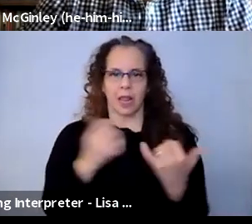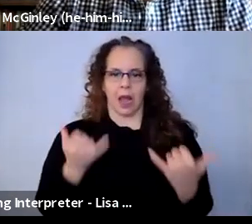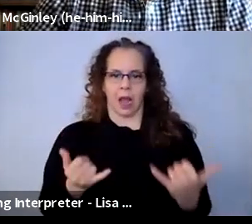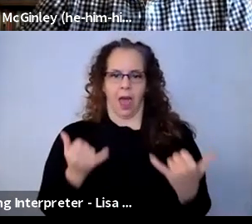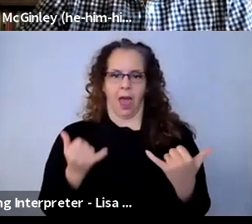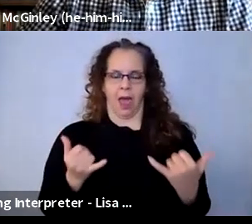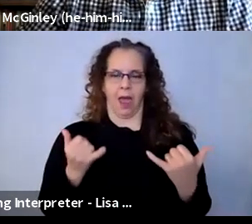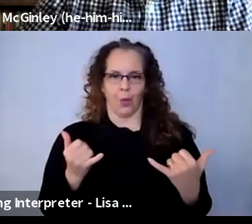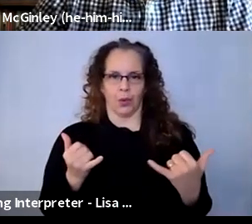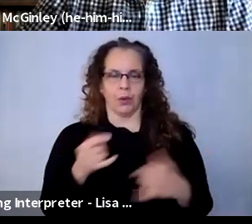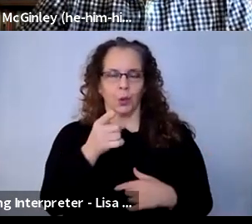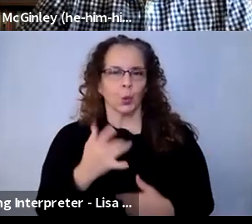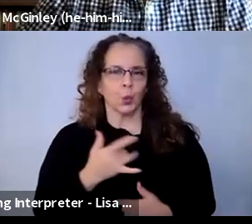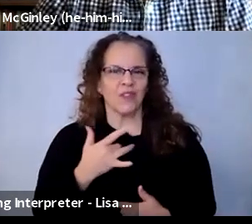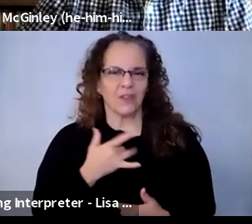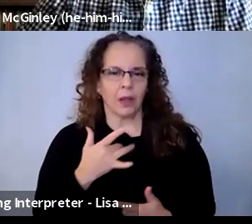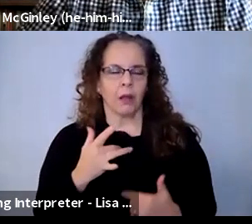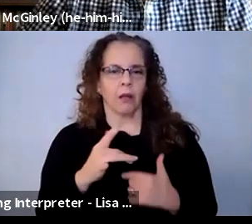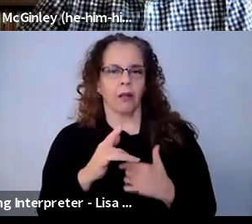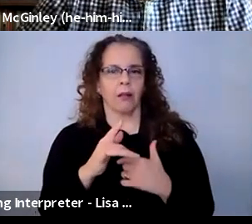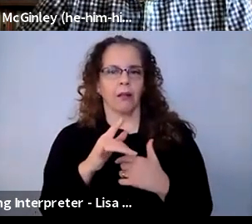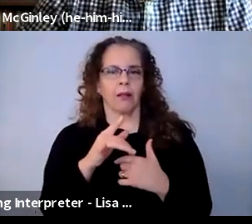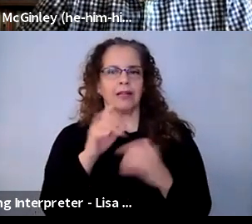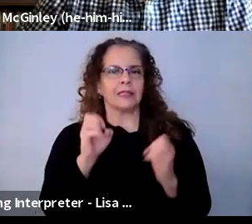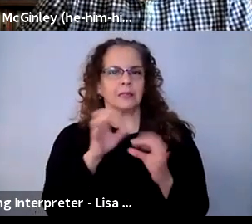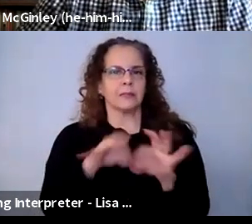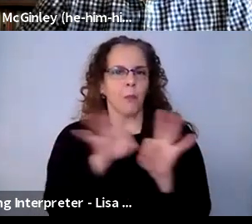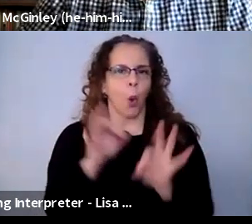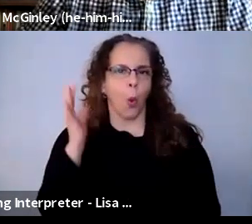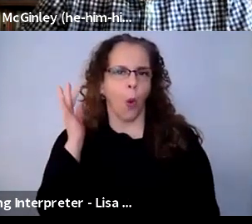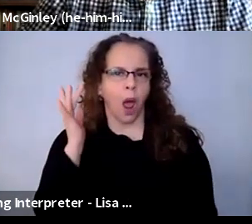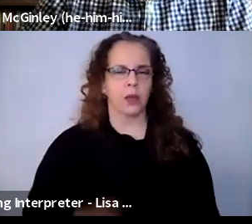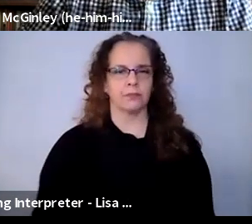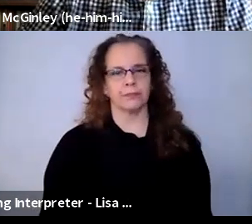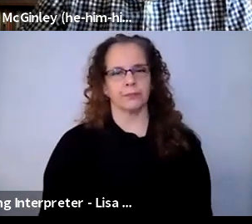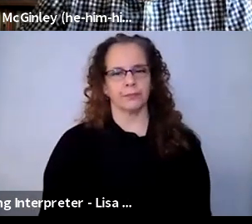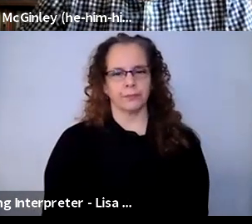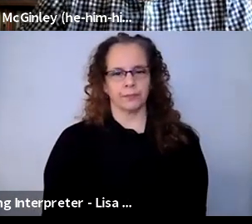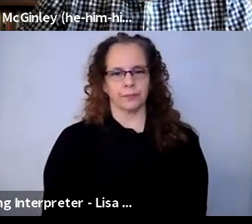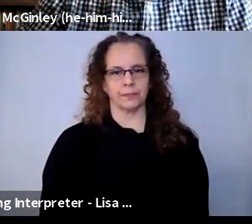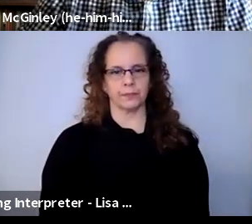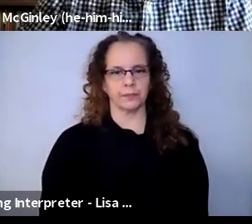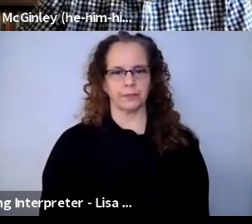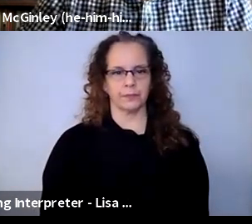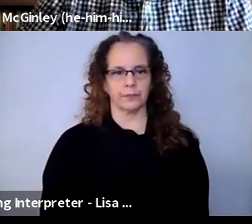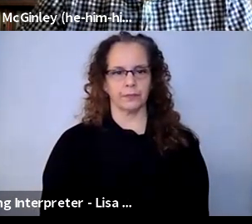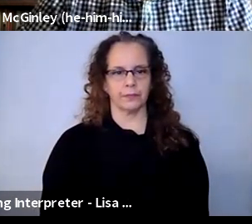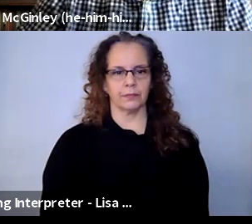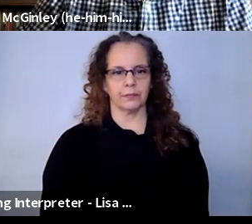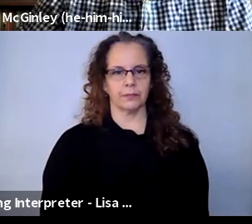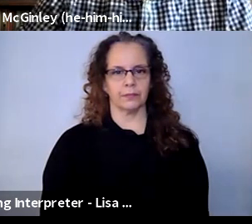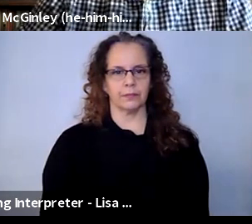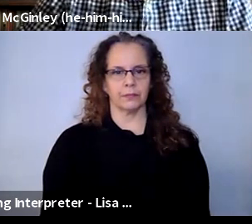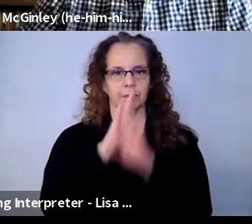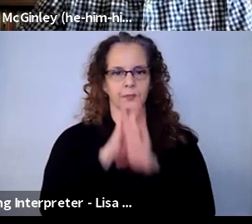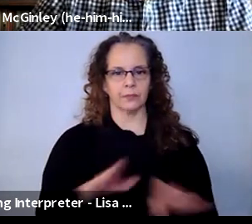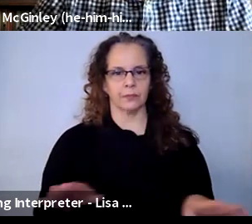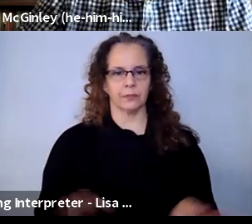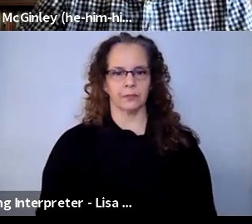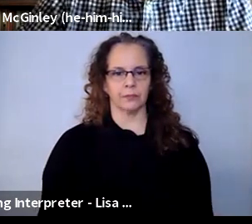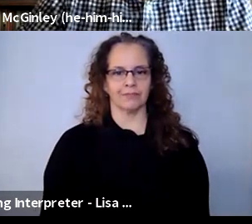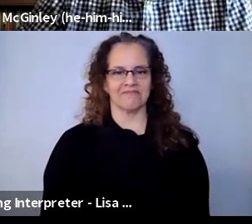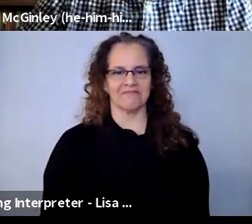important component of the work? And I'll just I'll pass it to,